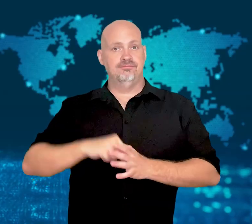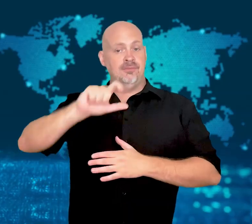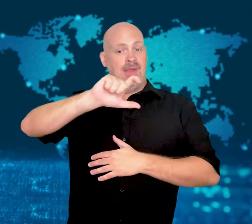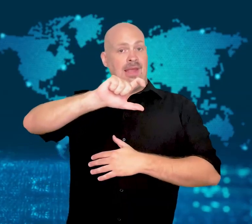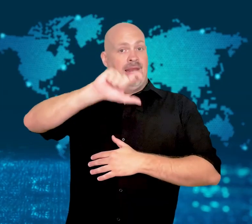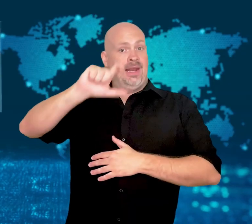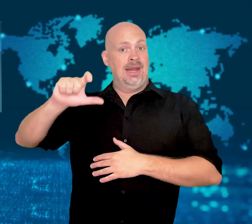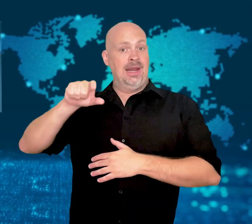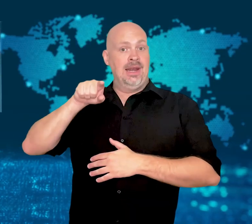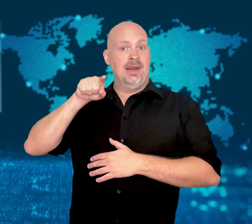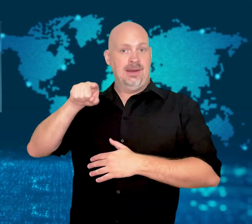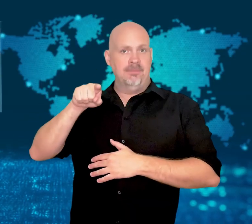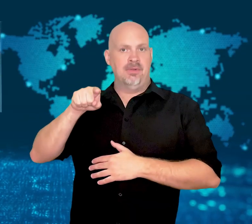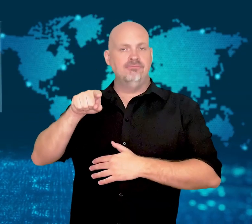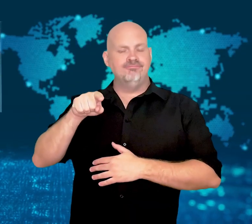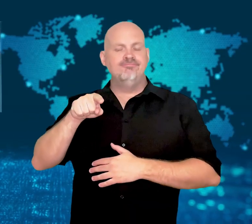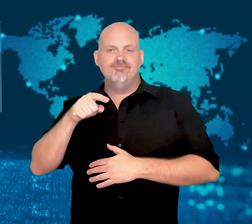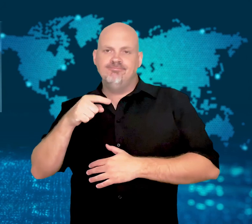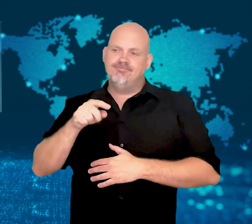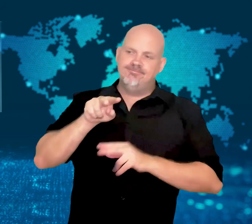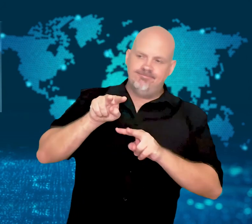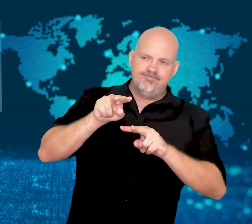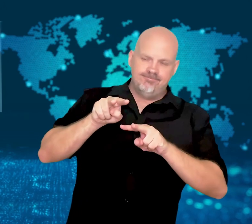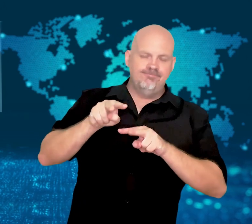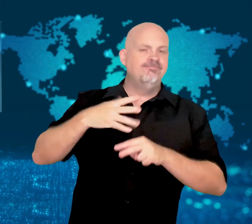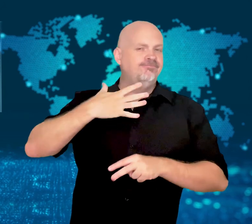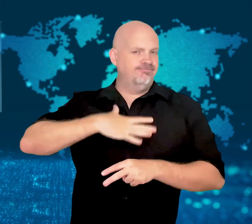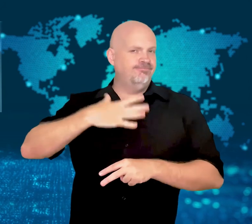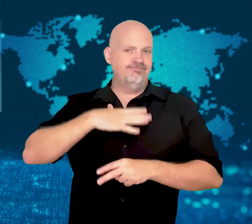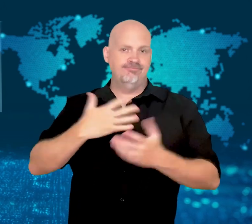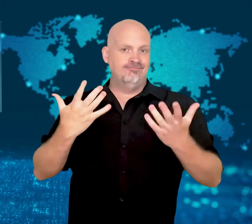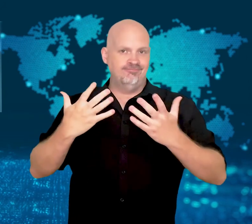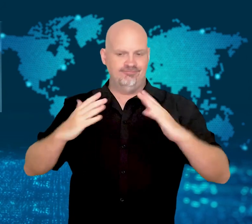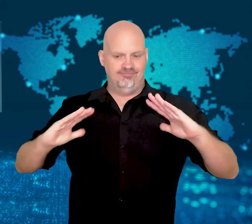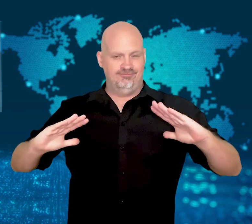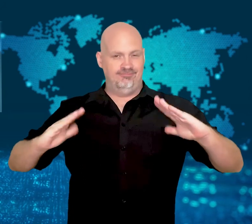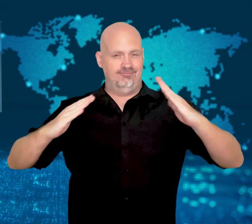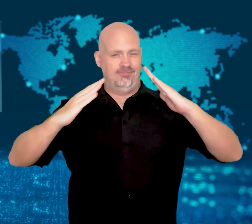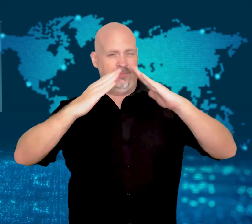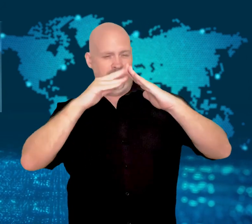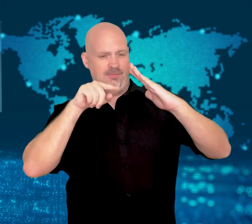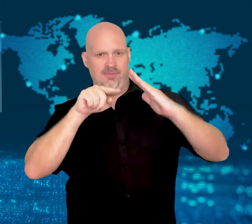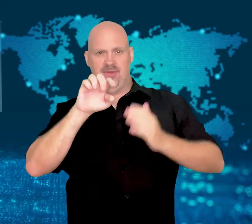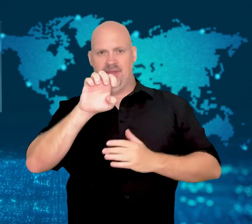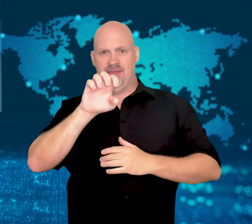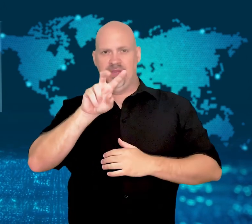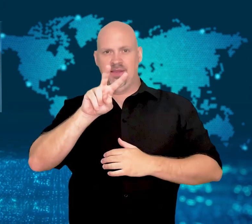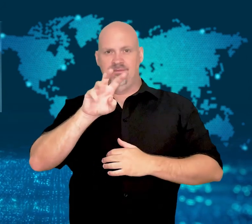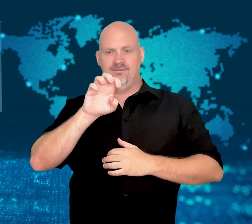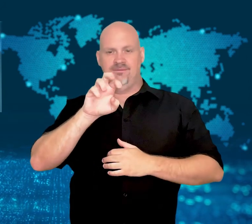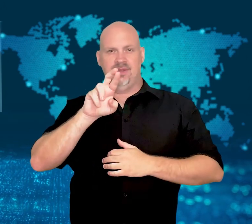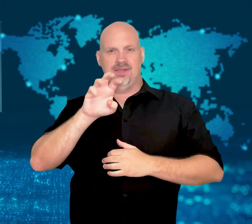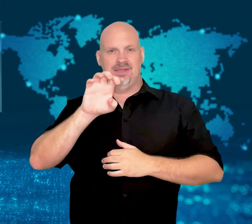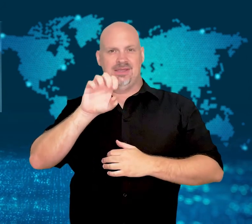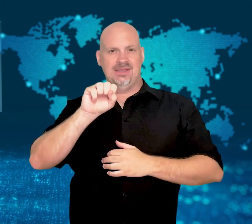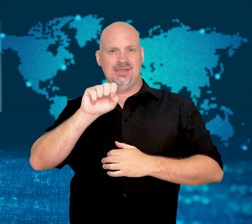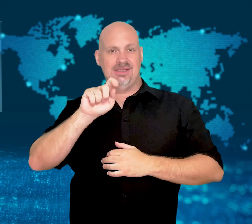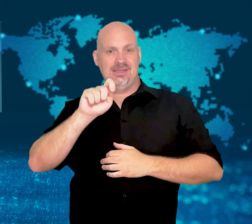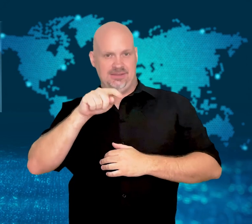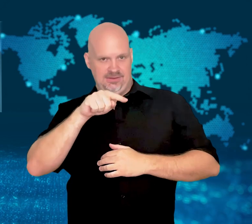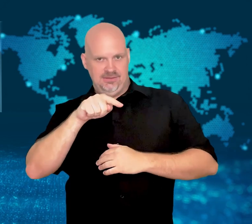[GAVIN]: Nepal plans to move the Everest base camp due to a melting glacier.